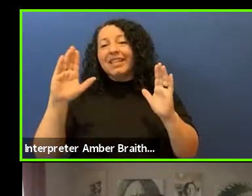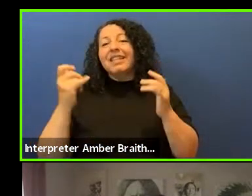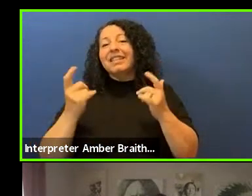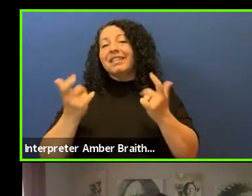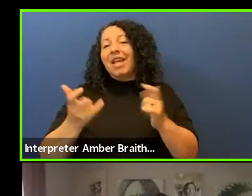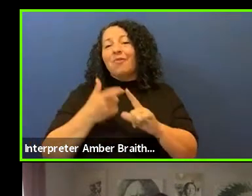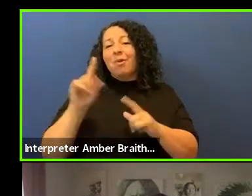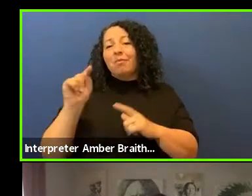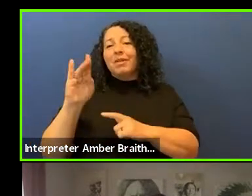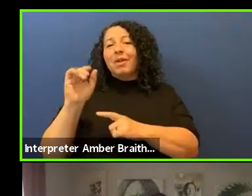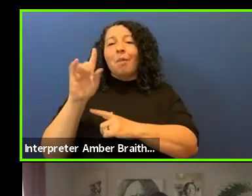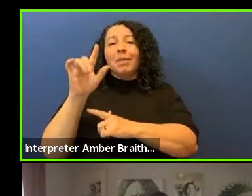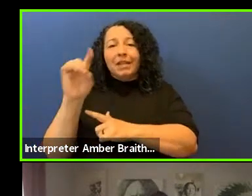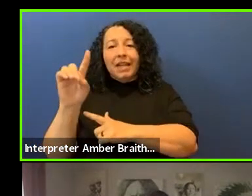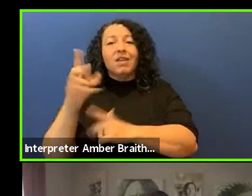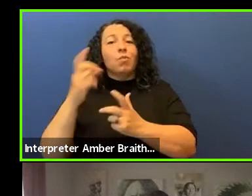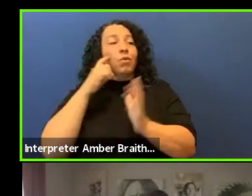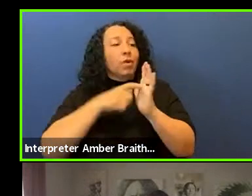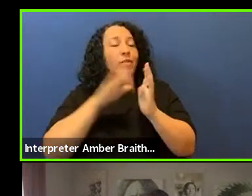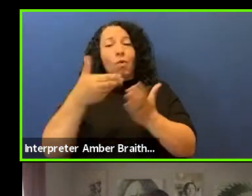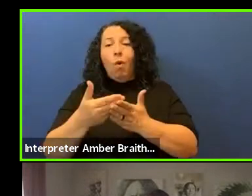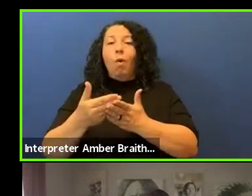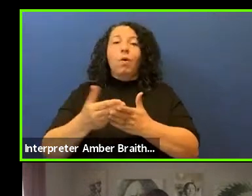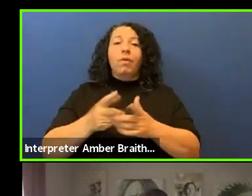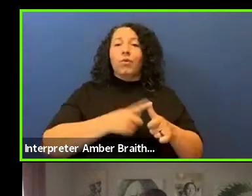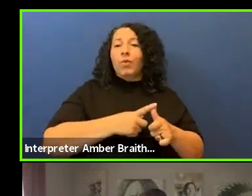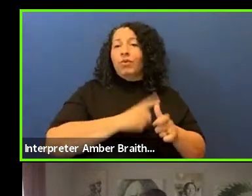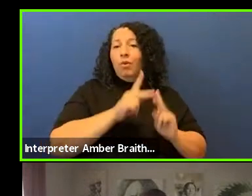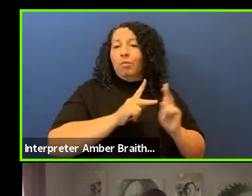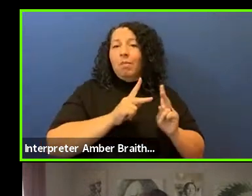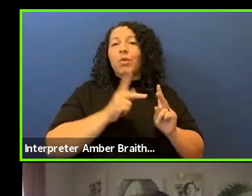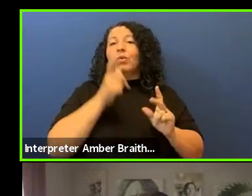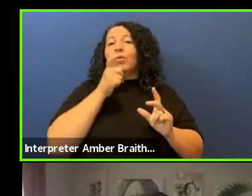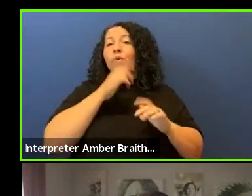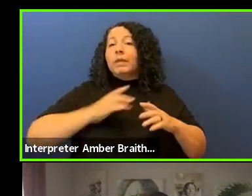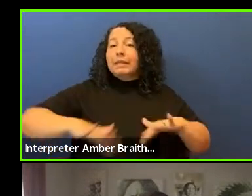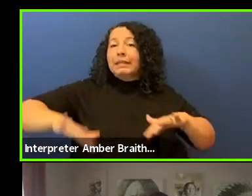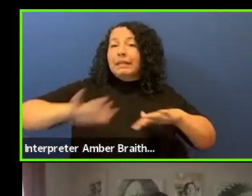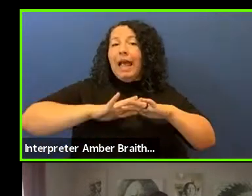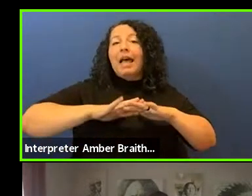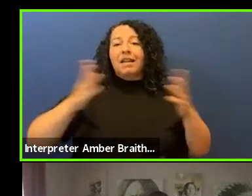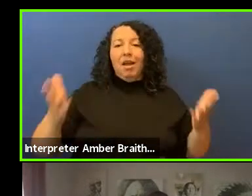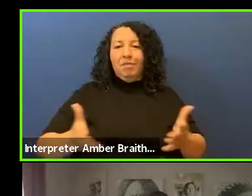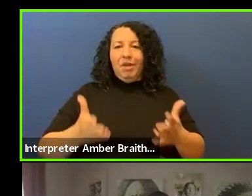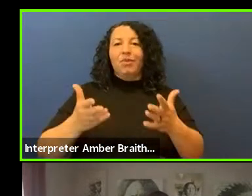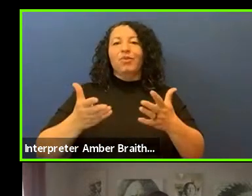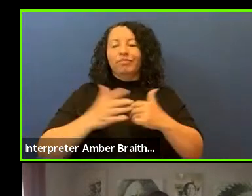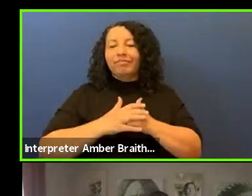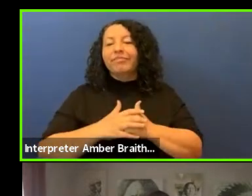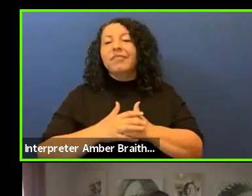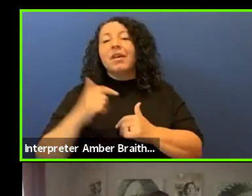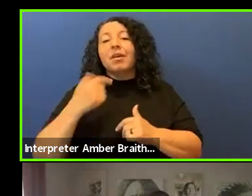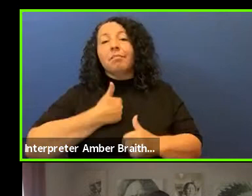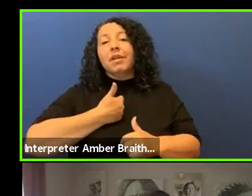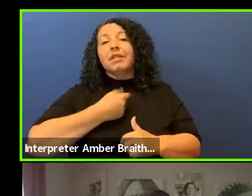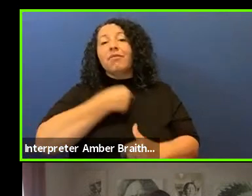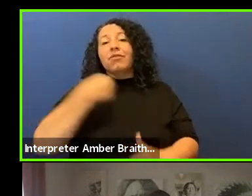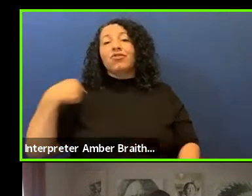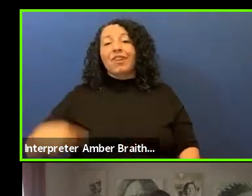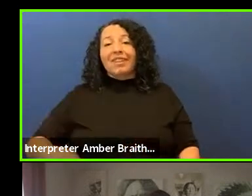recognize all of the original peoples whose land I stand upon. I am Chinese American with long black hair,